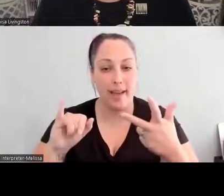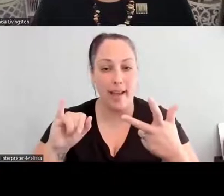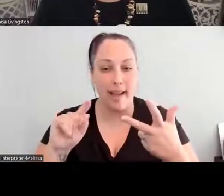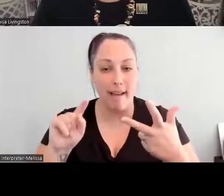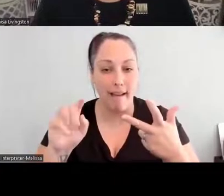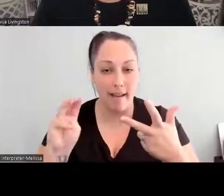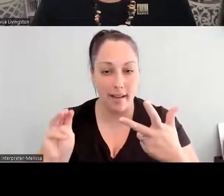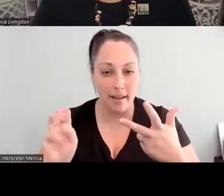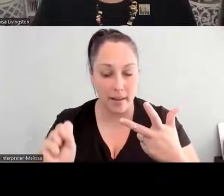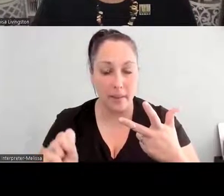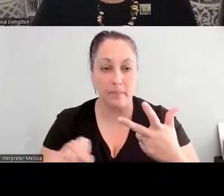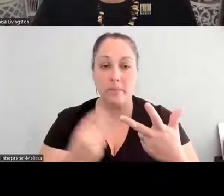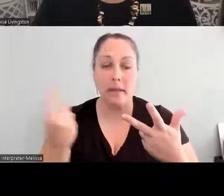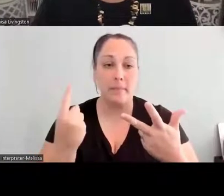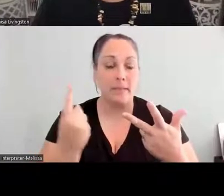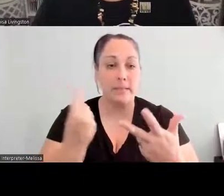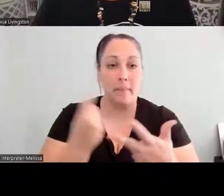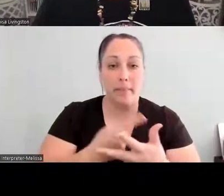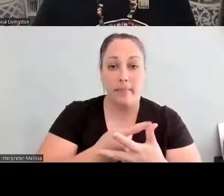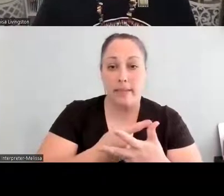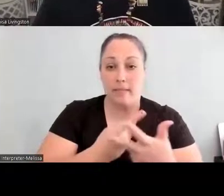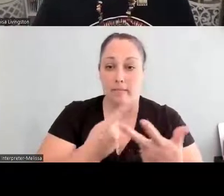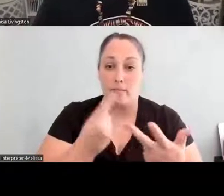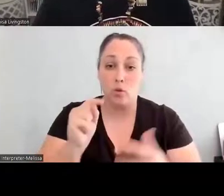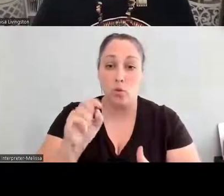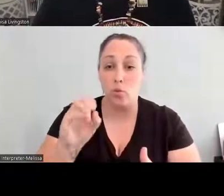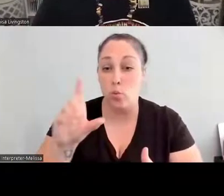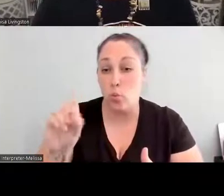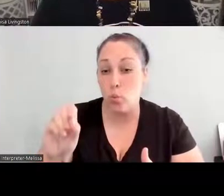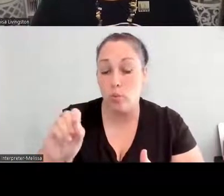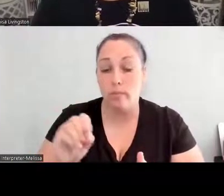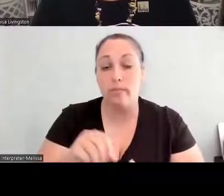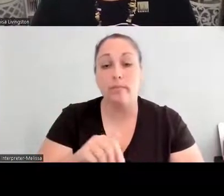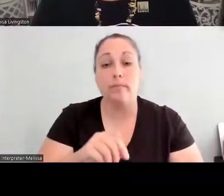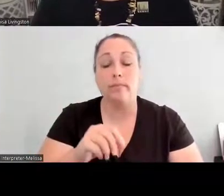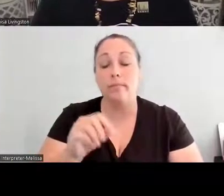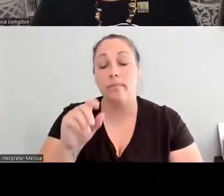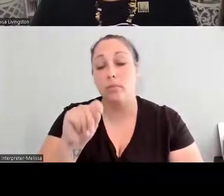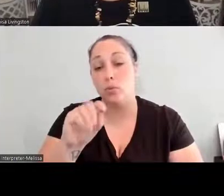as well as something that maybe they wouldn't ordinarily buy out of their own pocket.